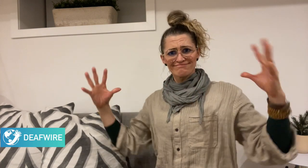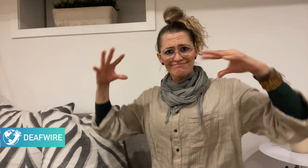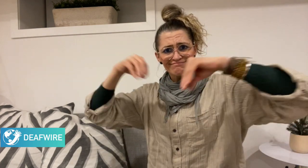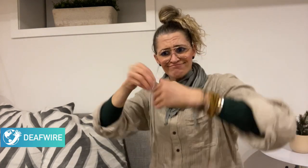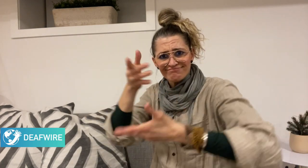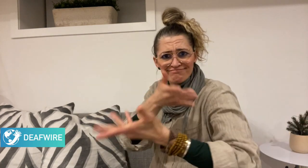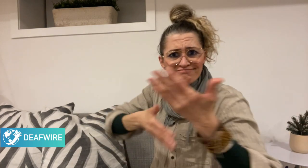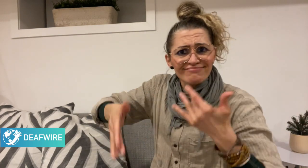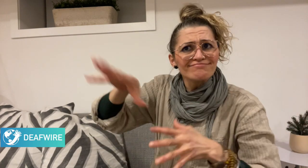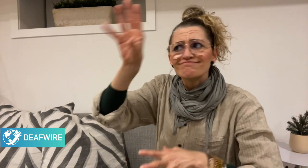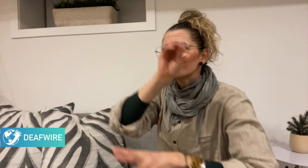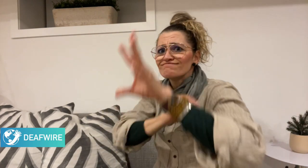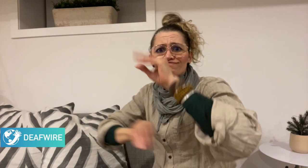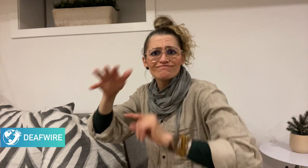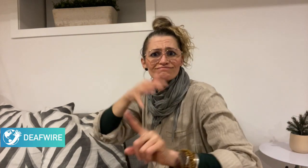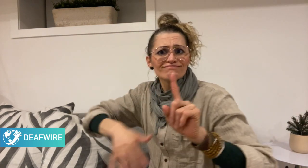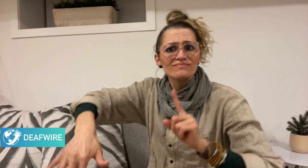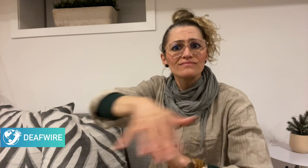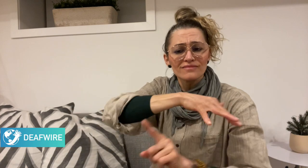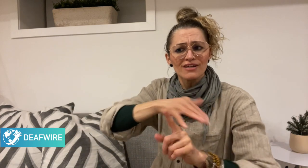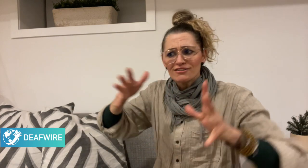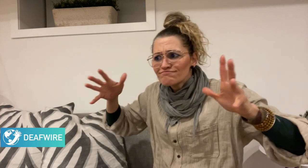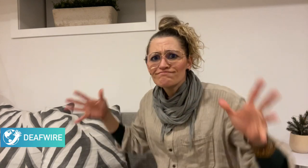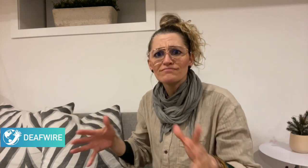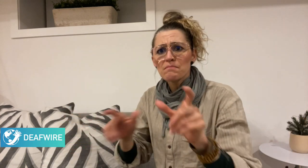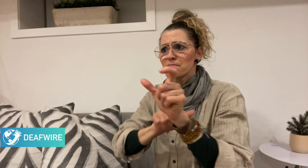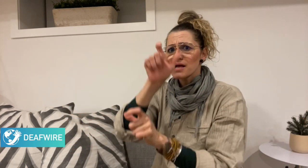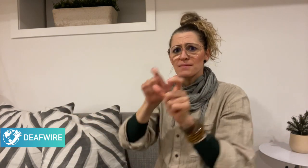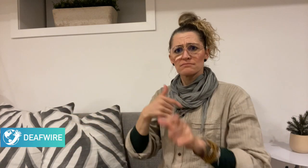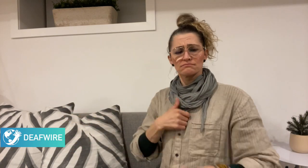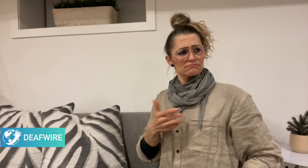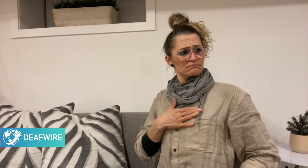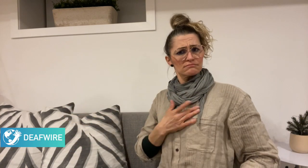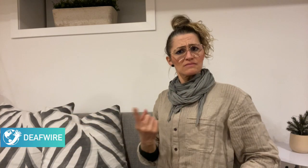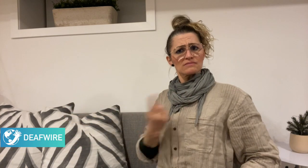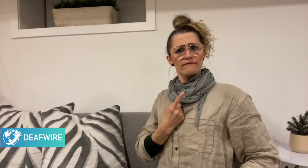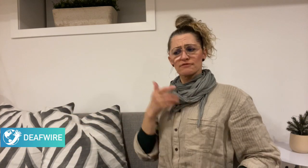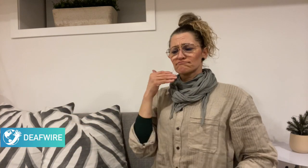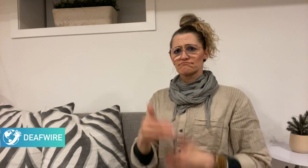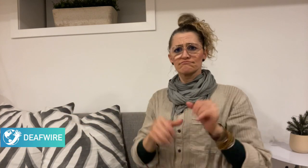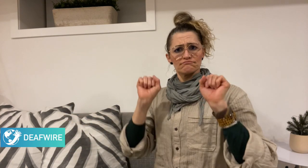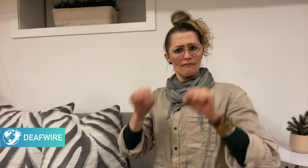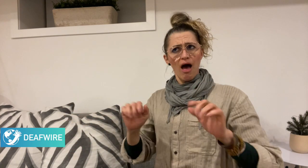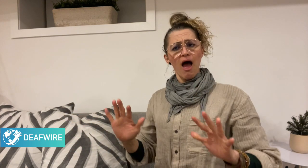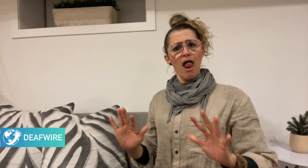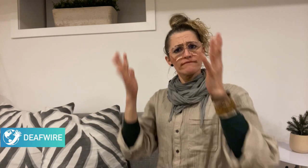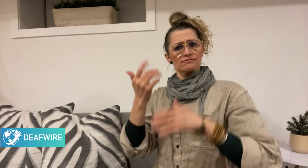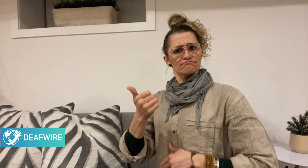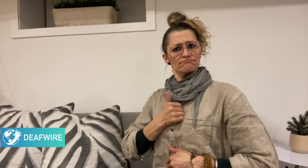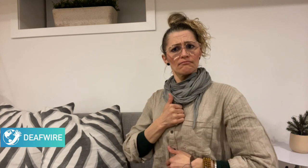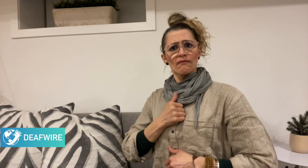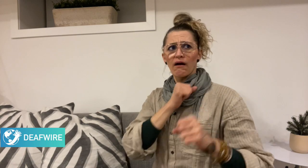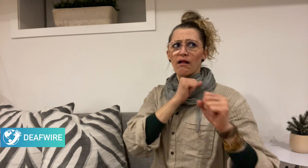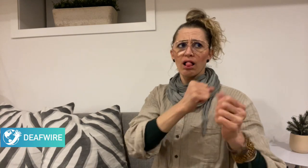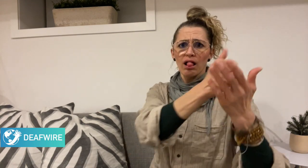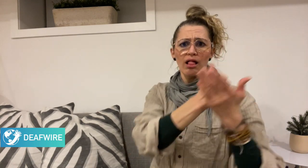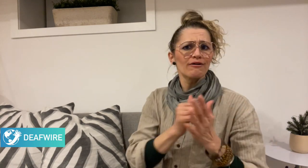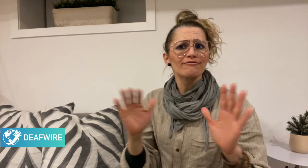a shared-learning environment and encourage independence